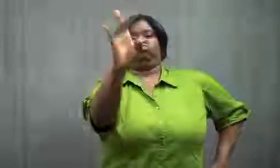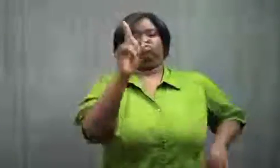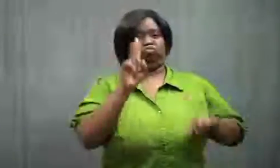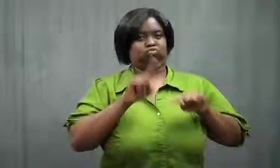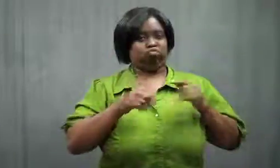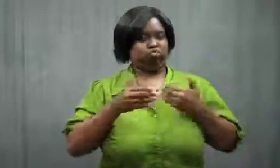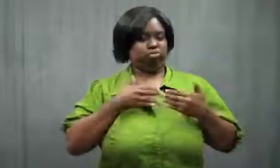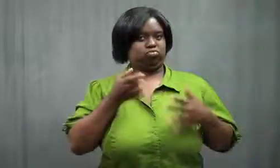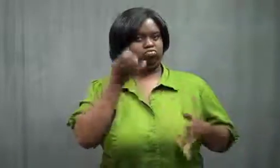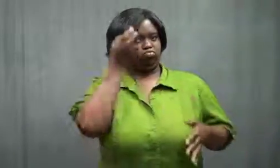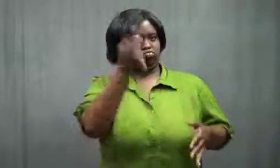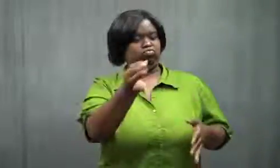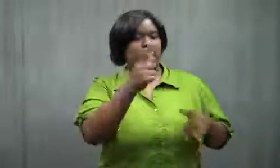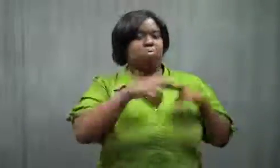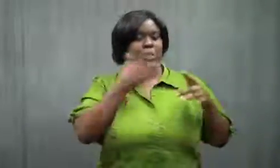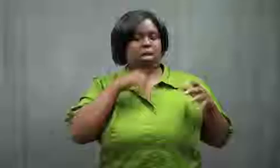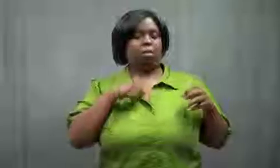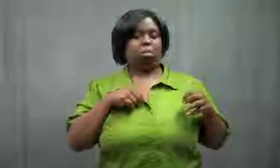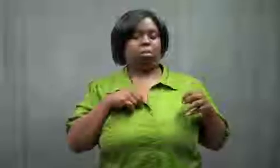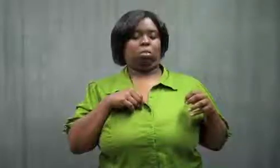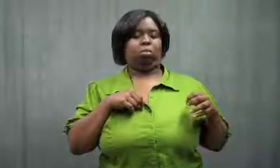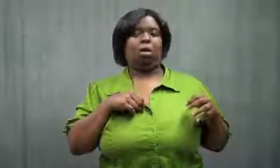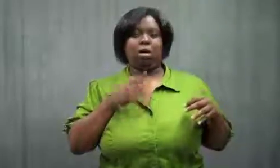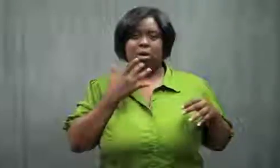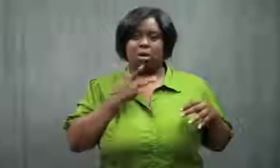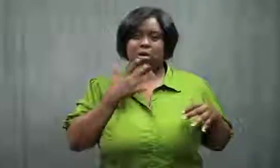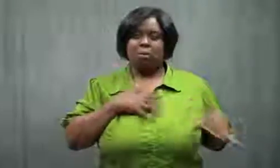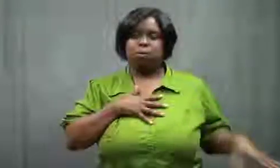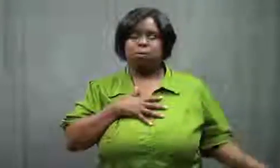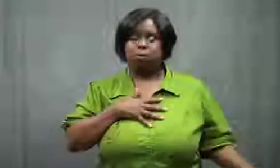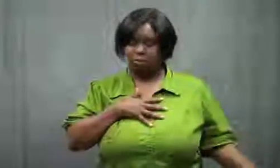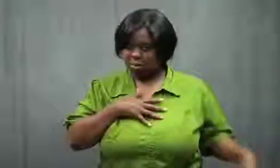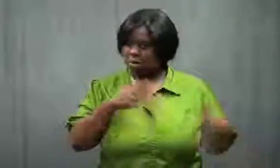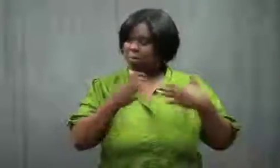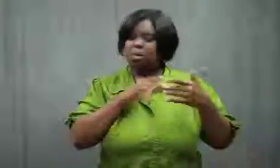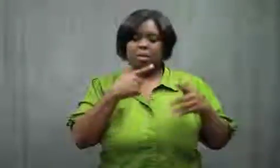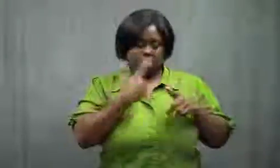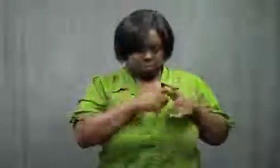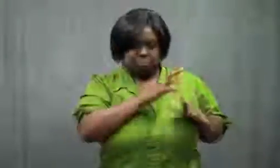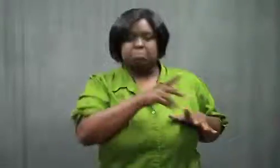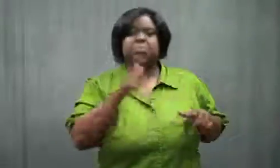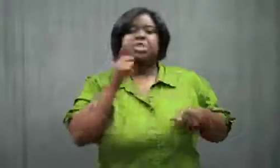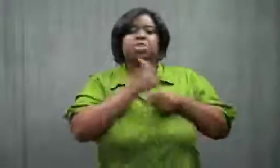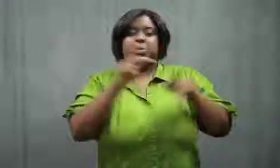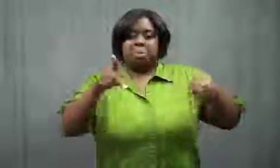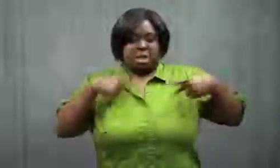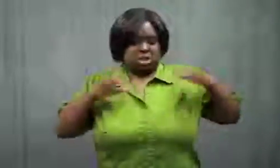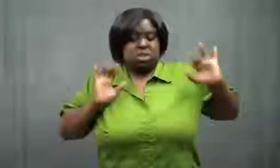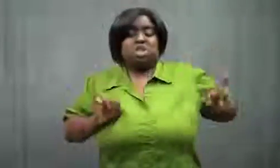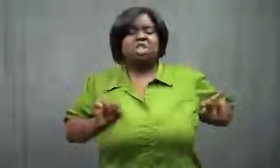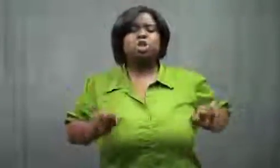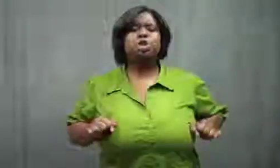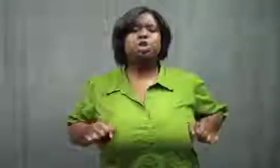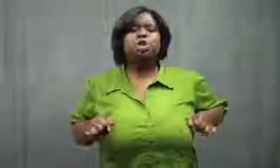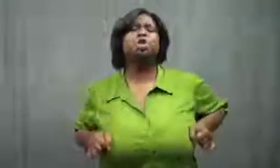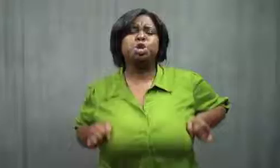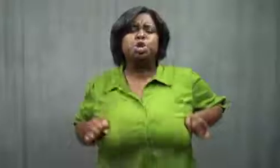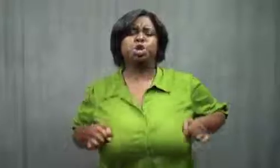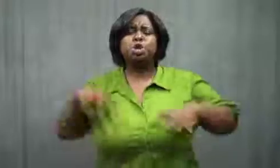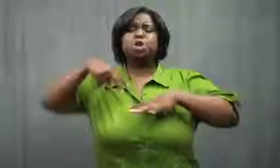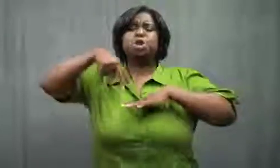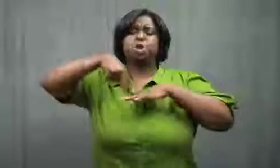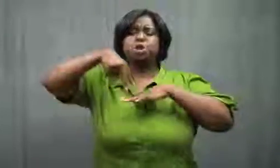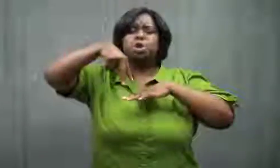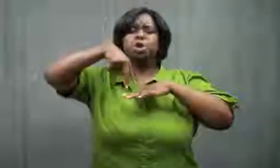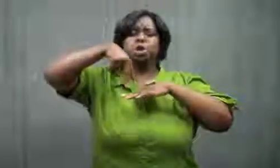I just barely got into them. Fortunately I was able to catch my breath and breathe again.